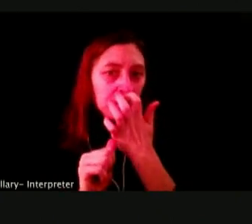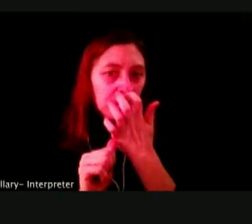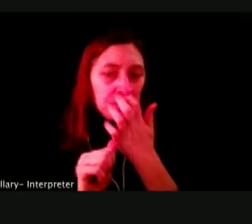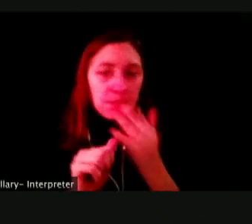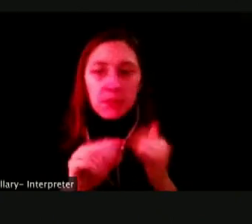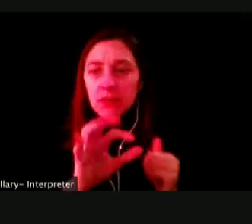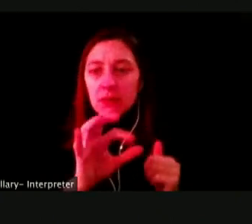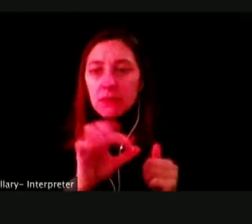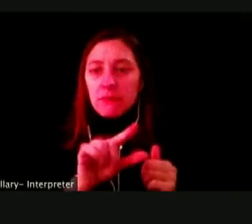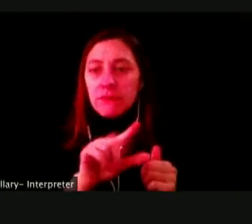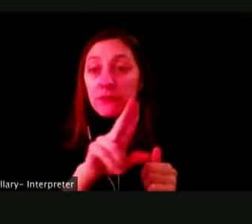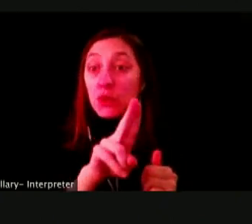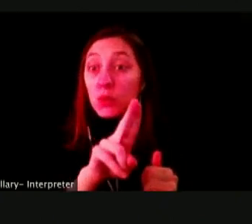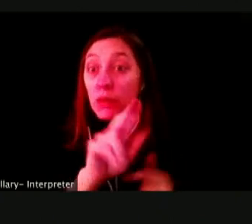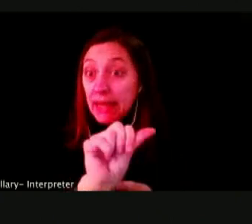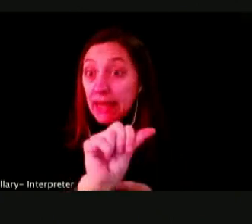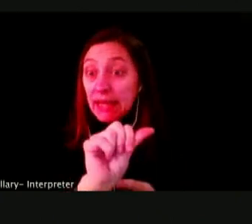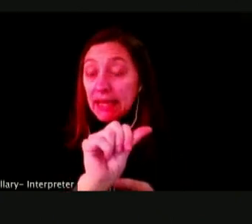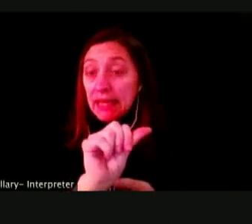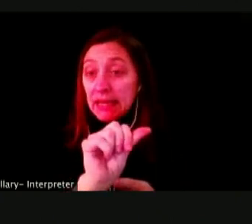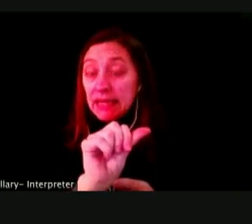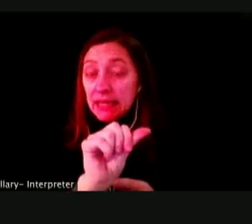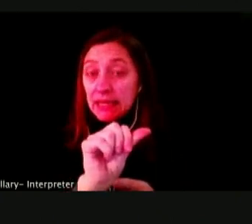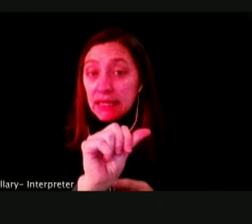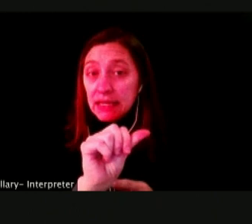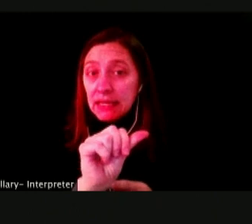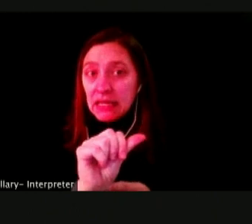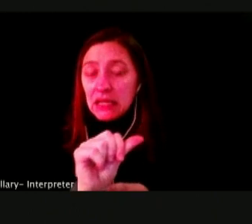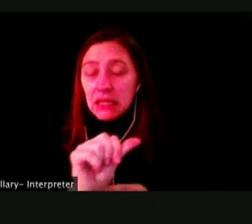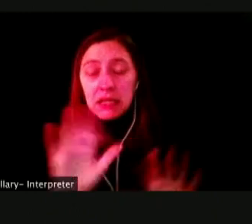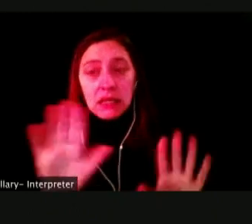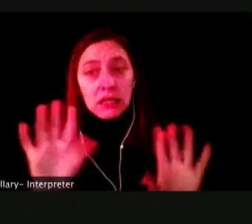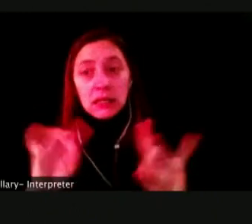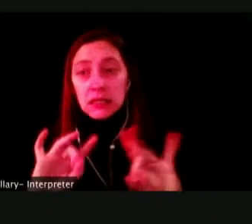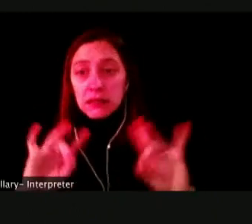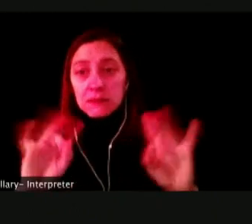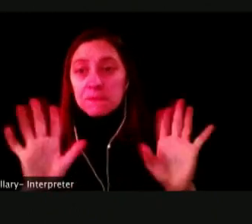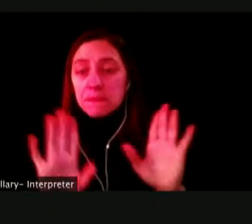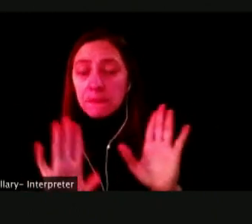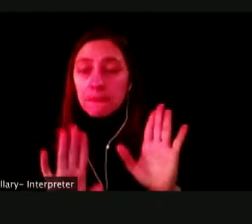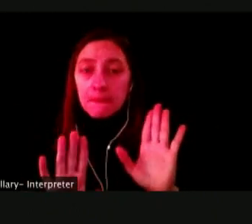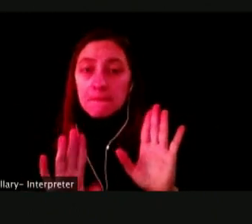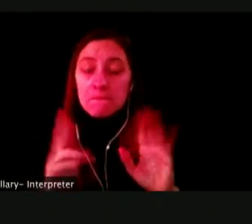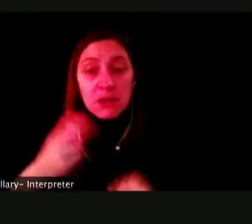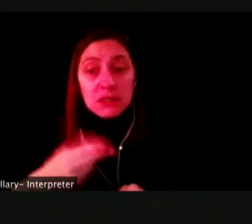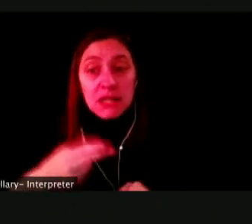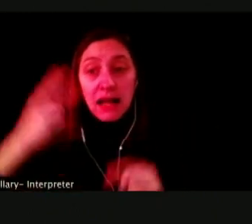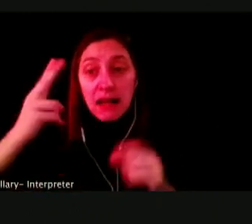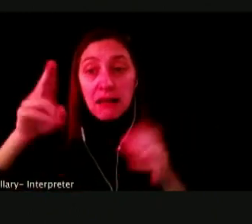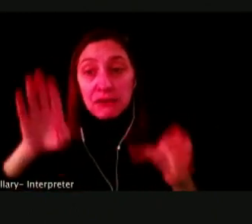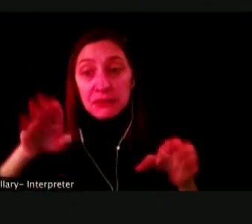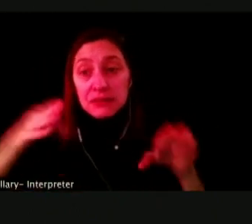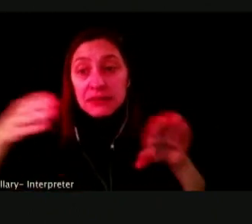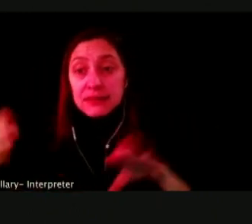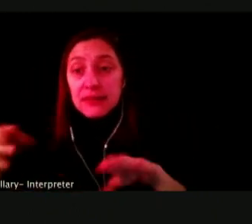WITH THE FLU A INFECTION, THERE IS A SIGNIFICANTLY HIGHER DEATH RATE AMONG THOSE THAT WERE EXPOSED